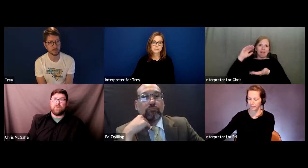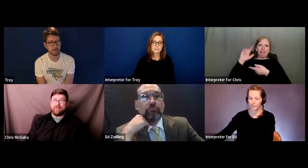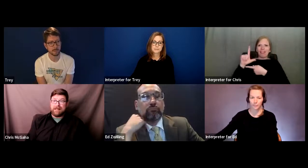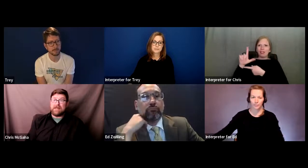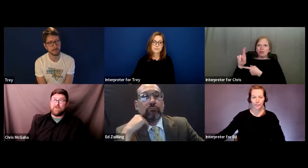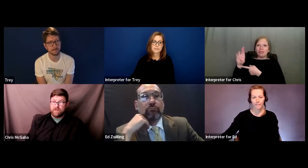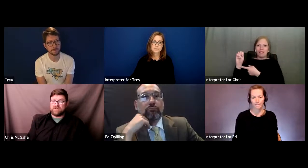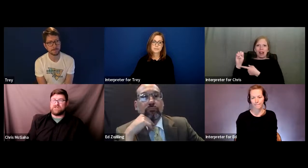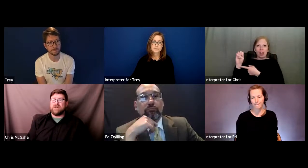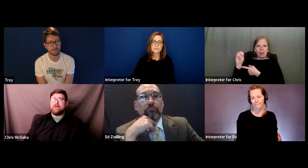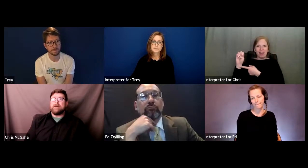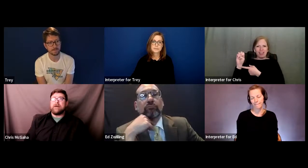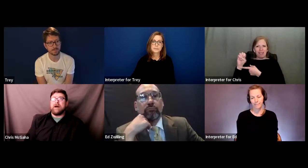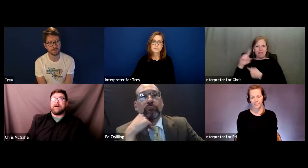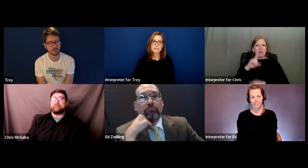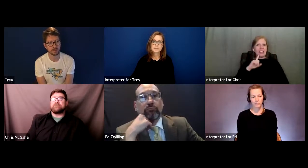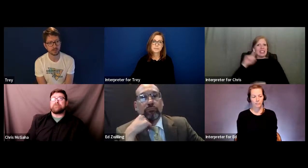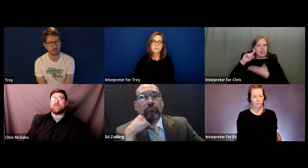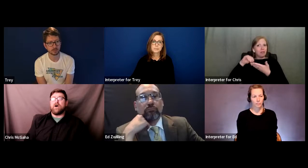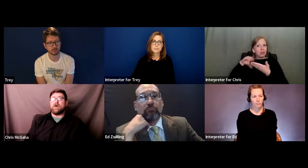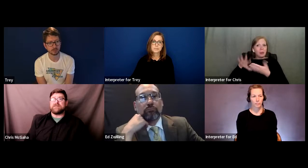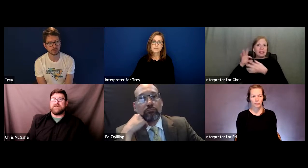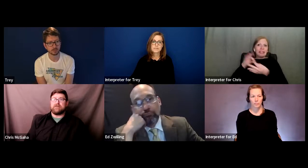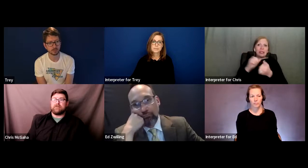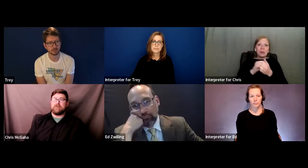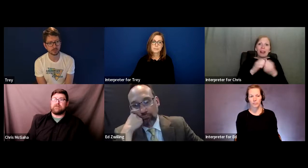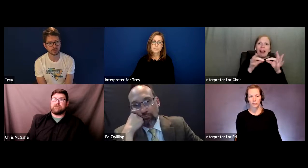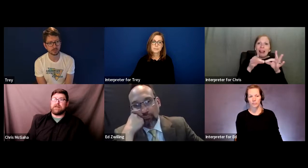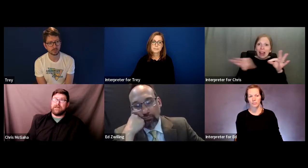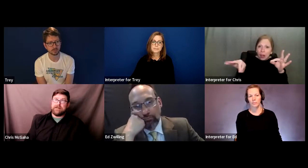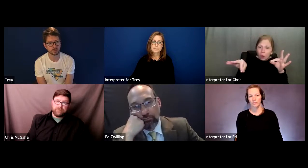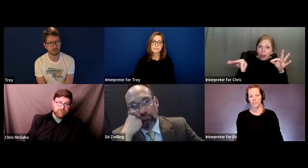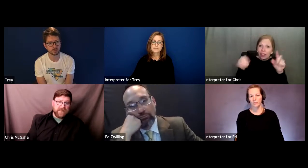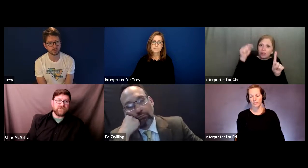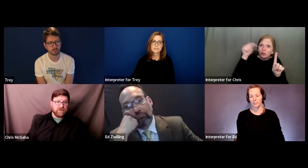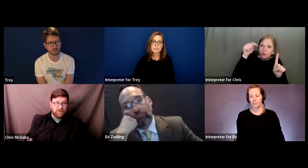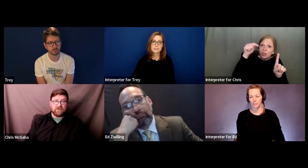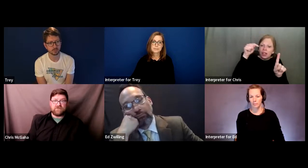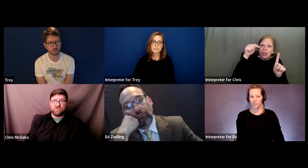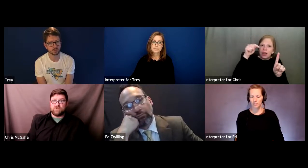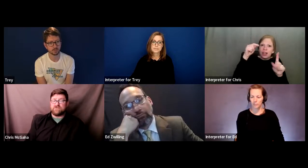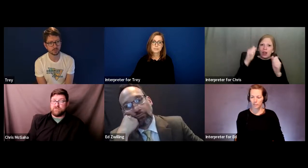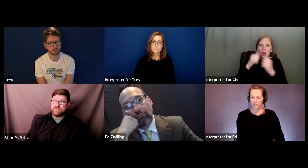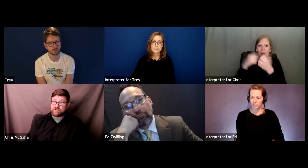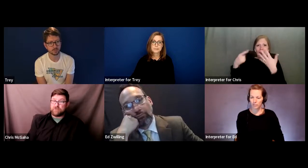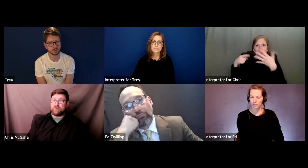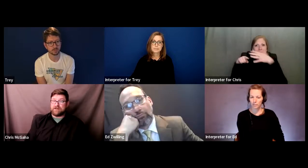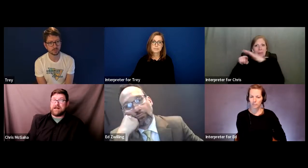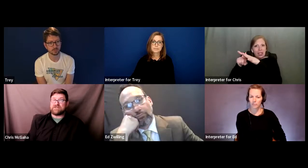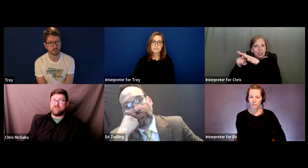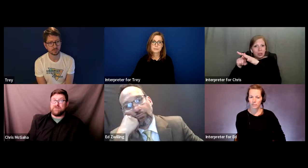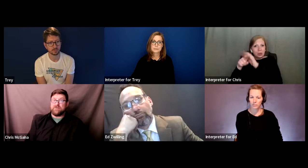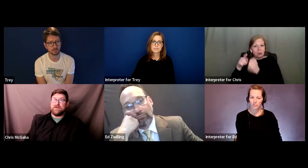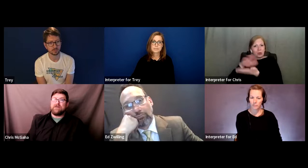with language, often in mainstream public schools you put an interpreter in the classroom